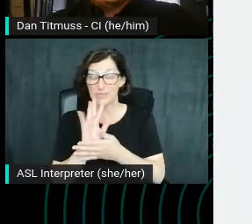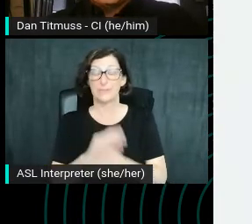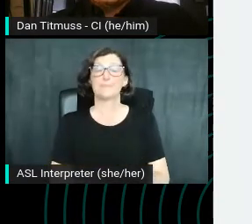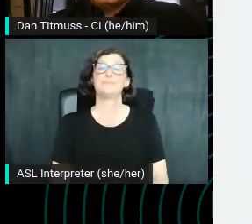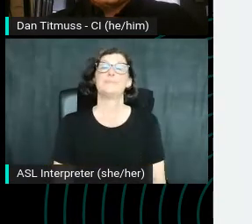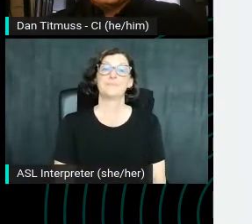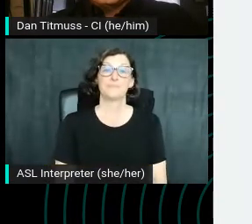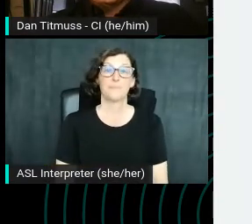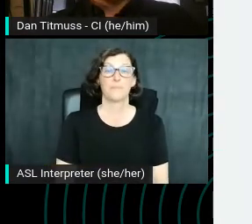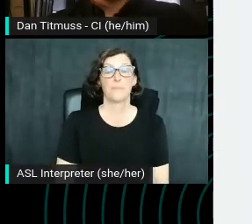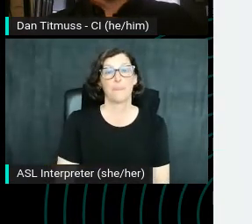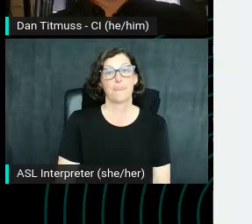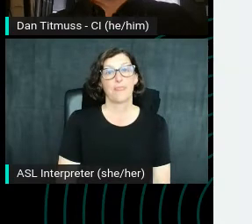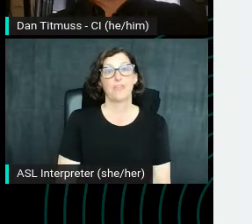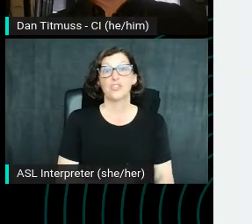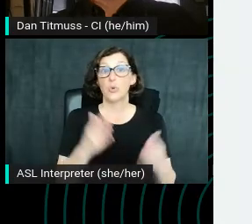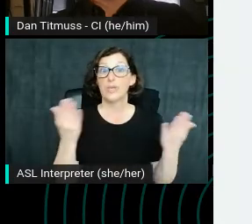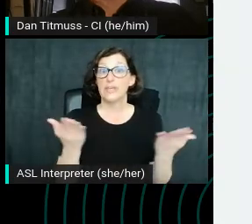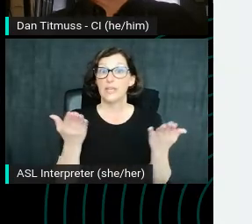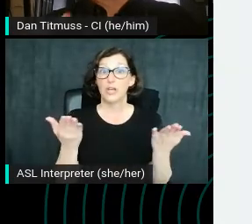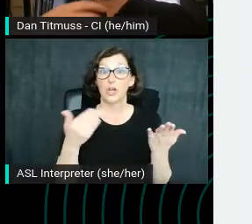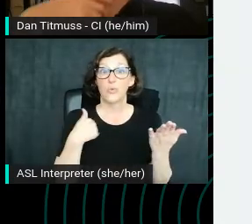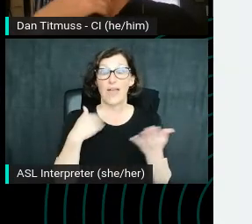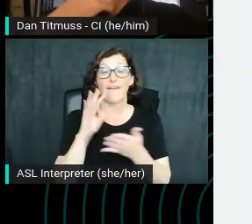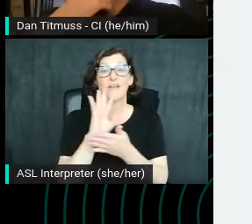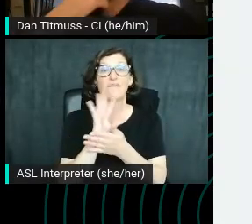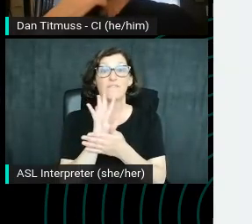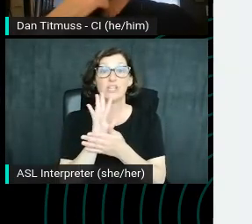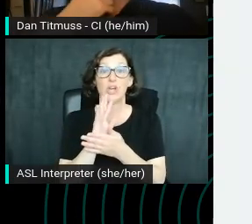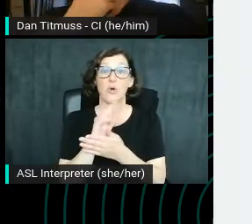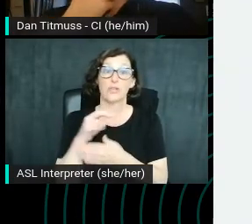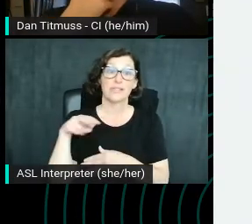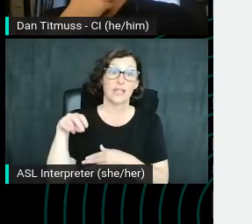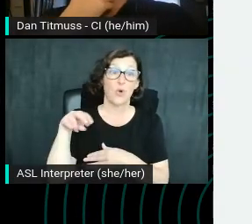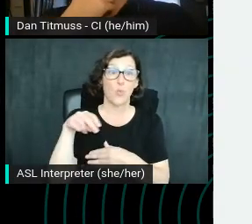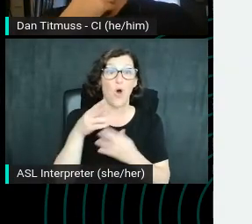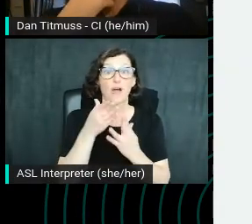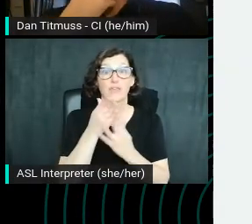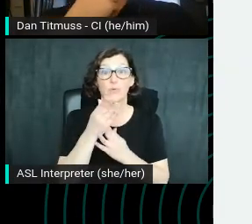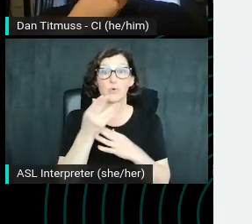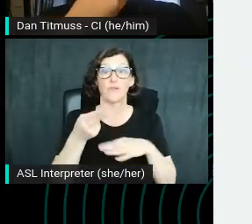So here we have a video. Take a walk through of the Natural History Museum in DC.